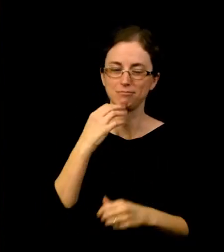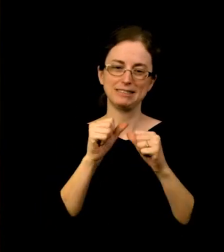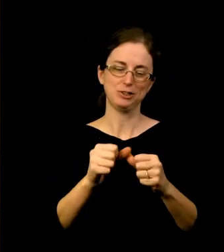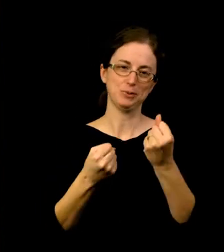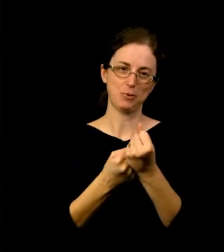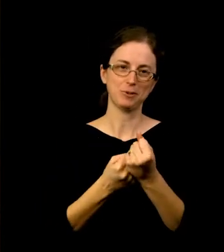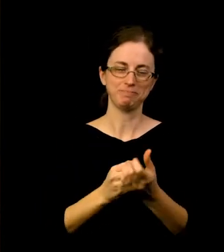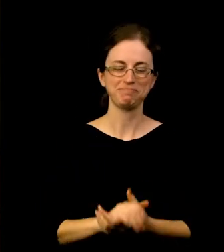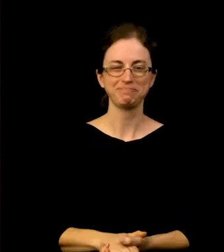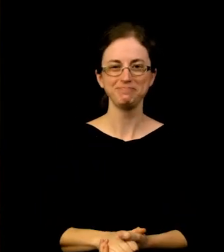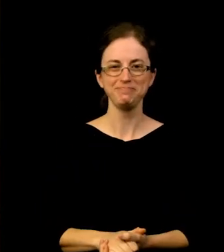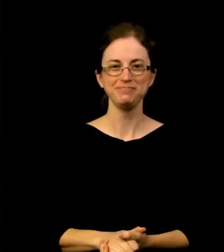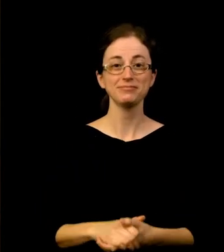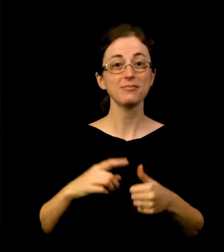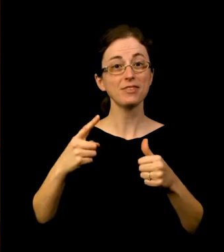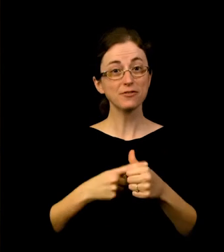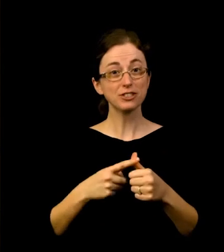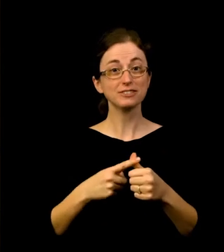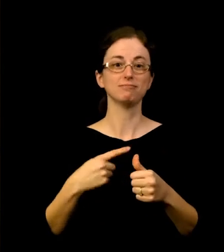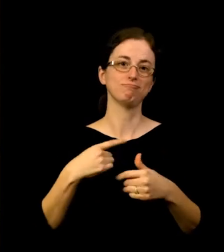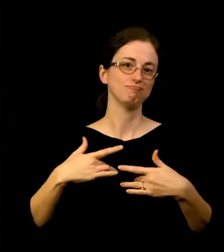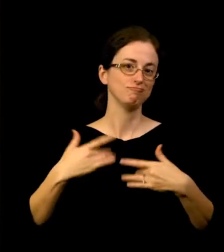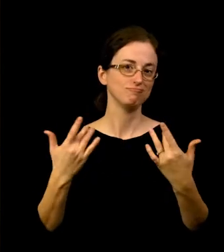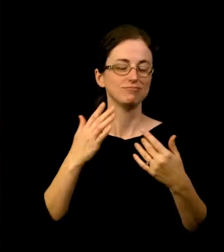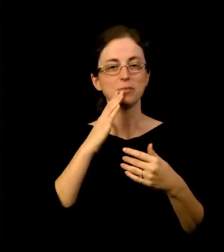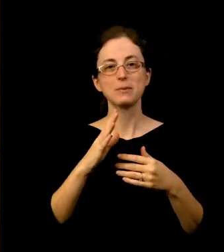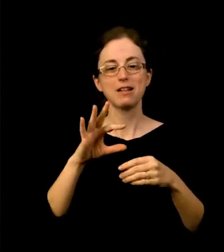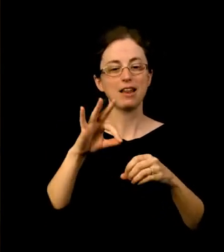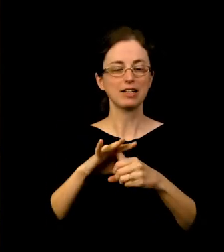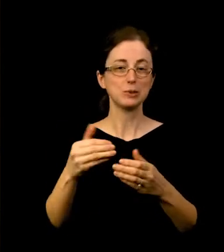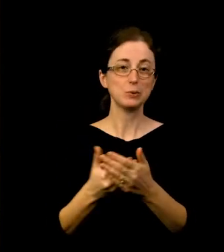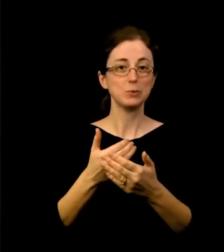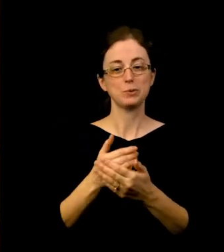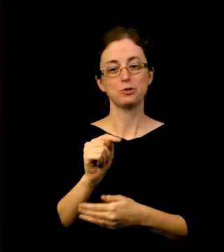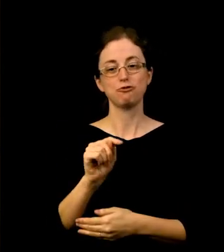First thing's first, we have the pleasure of electing new trustees and welcoming our new board chair.